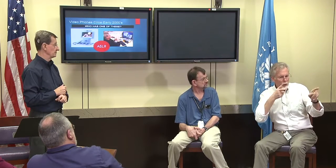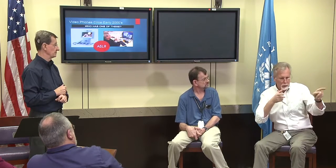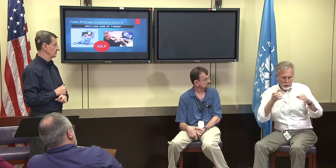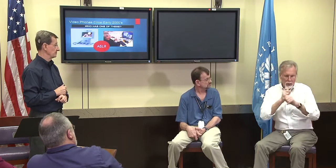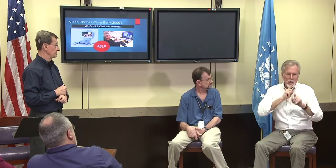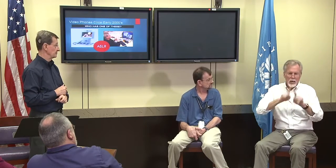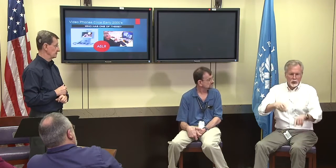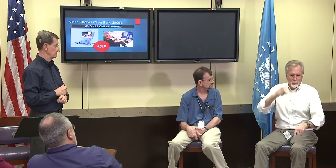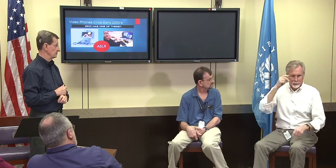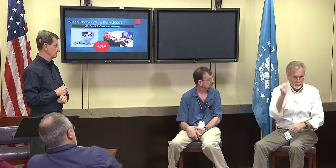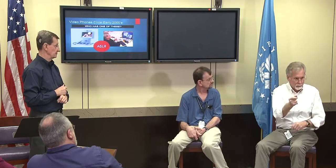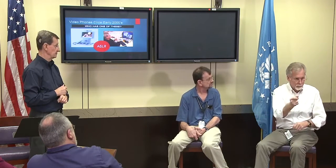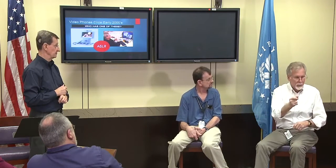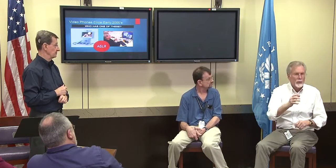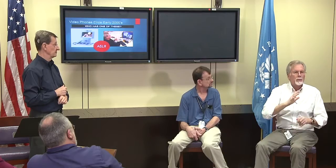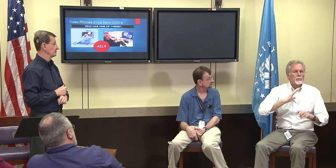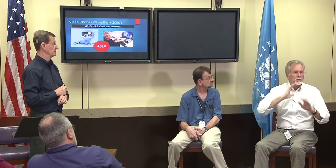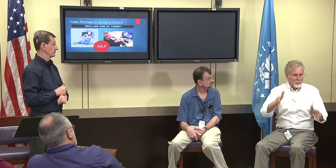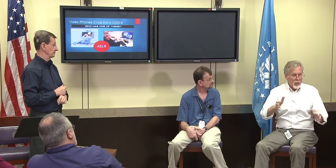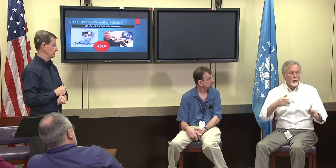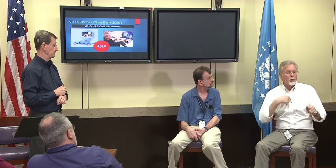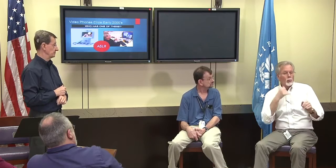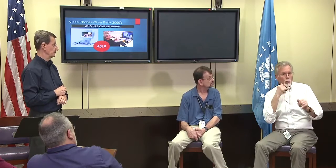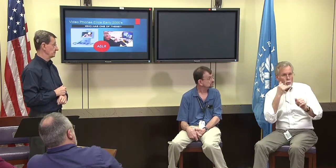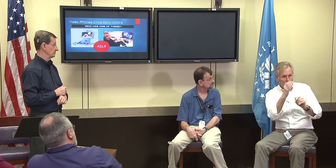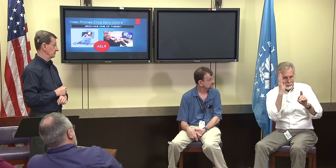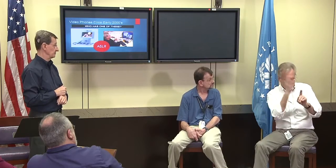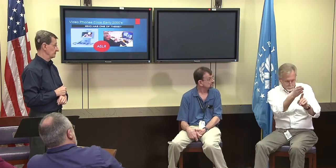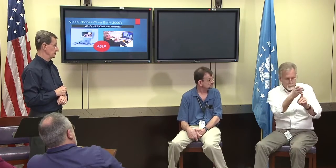that to a special 911 process that they go through.